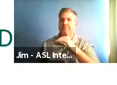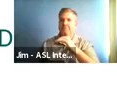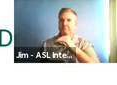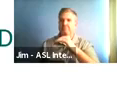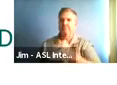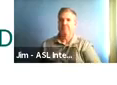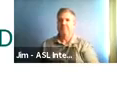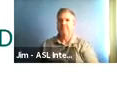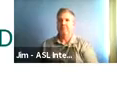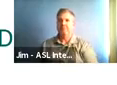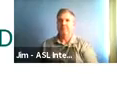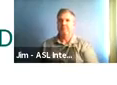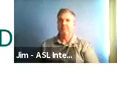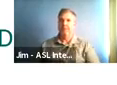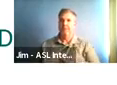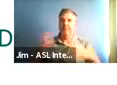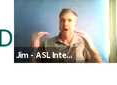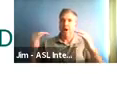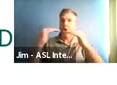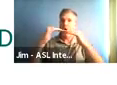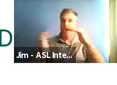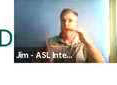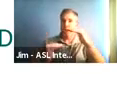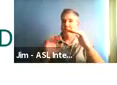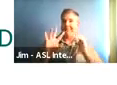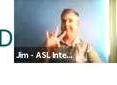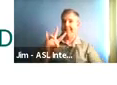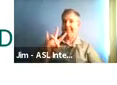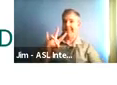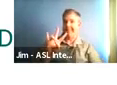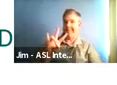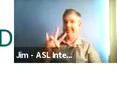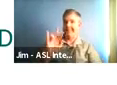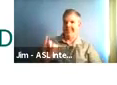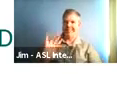means that we should have, on average, less than thirty five new cases per day